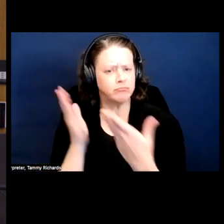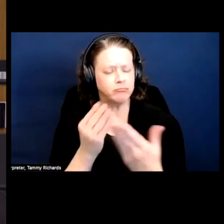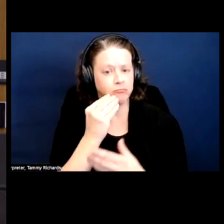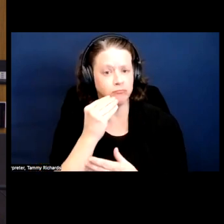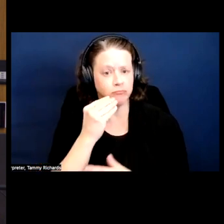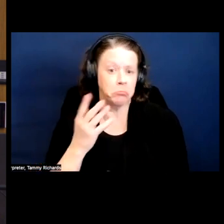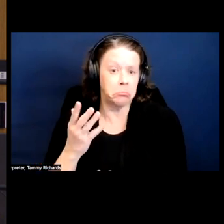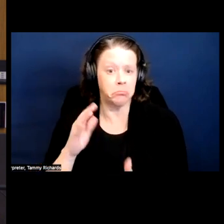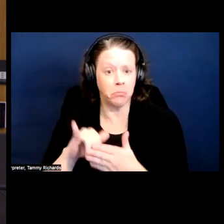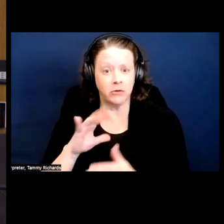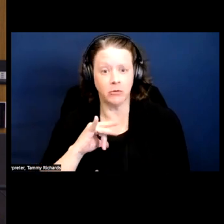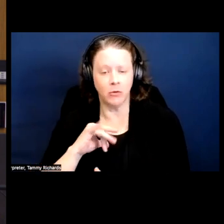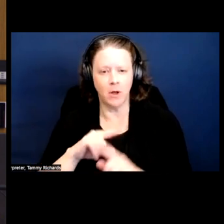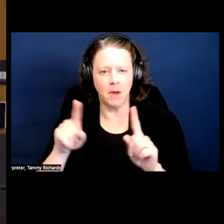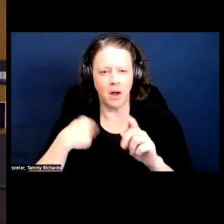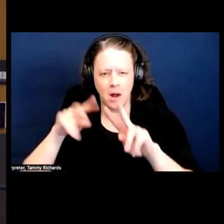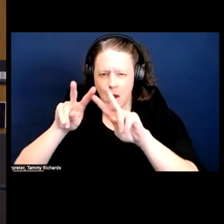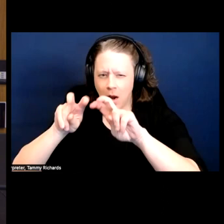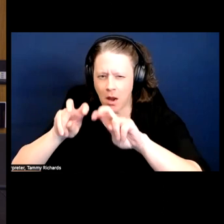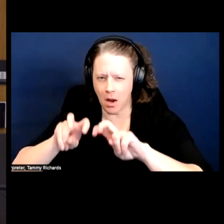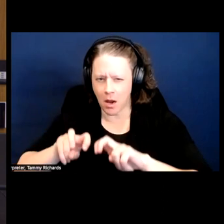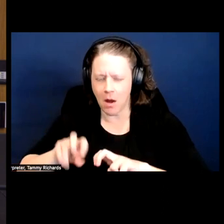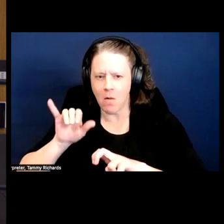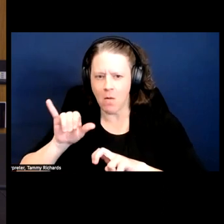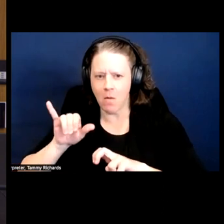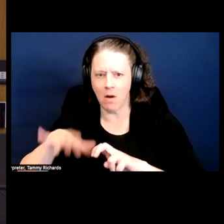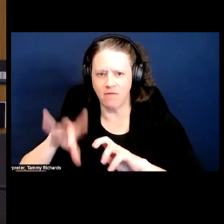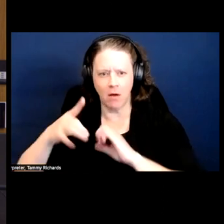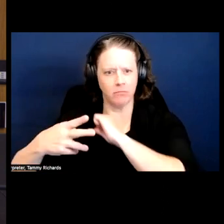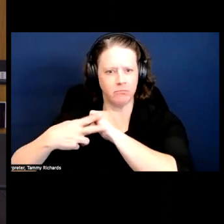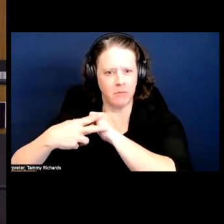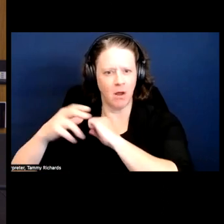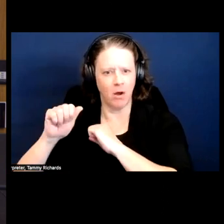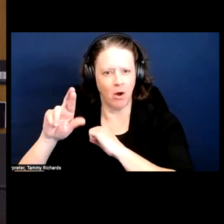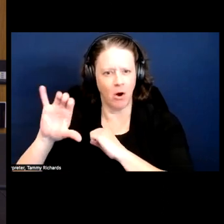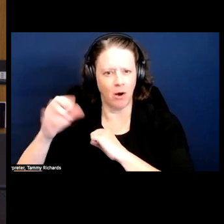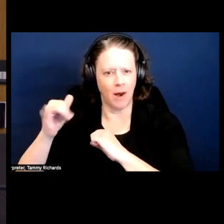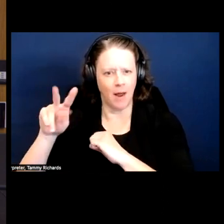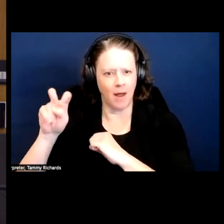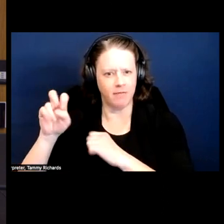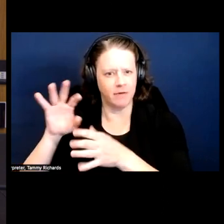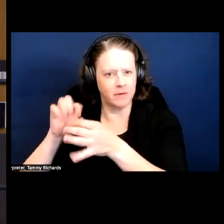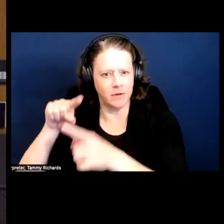But when I actually dug into the Panther's archives, there was so much there. They were writing.